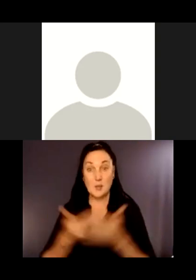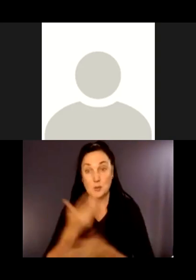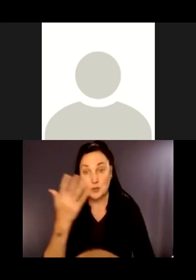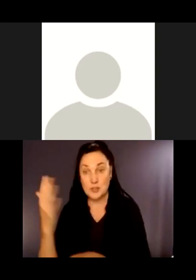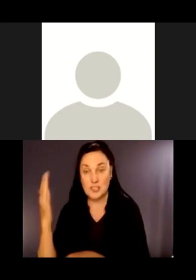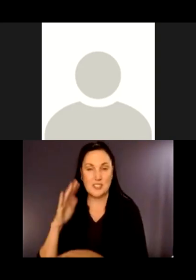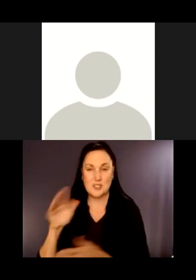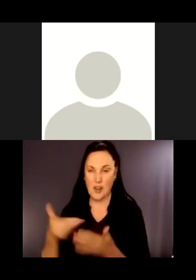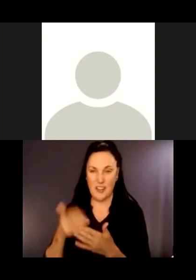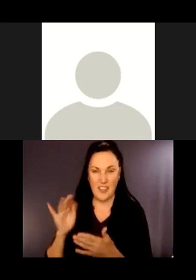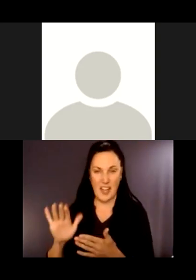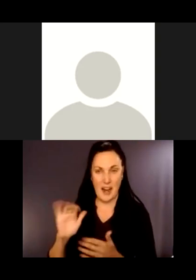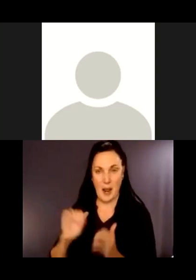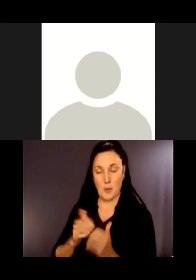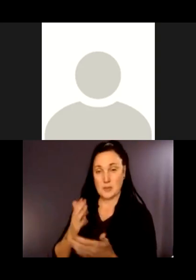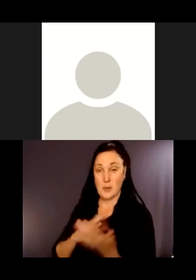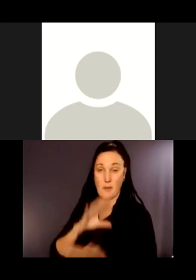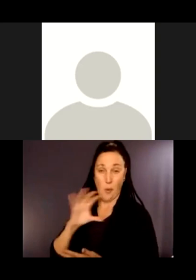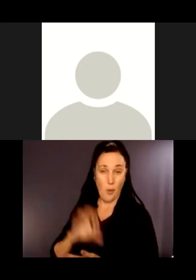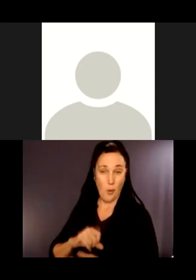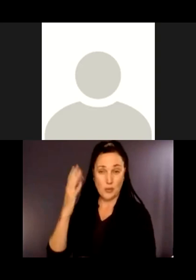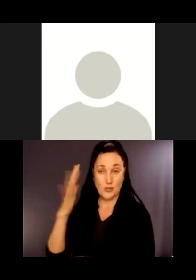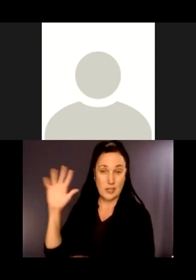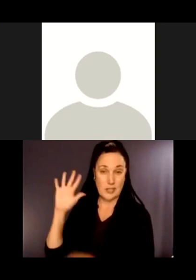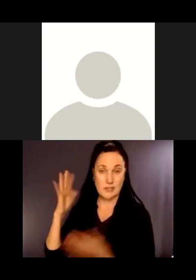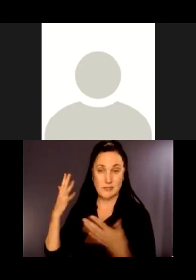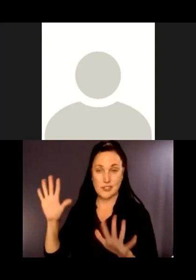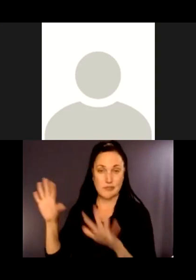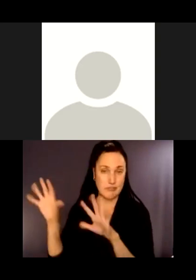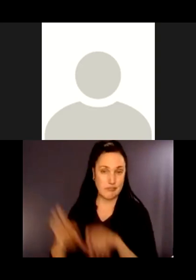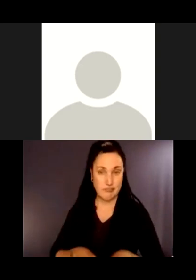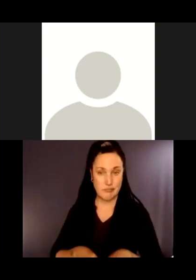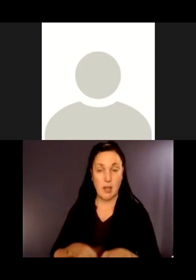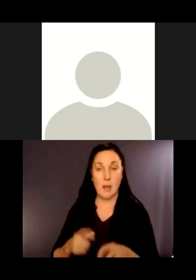growth is missing and there's a lot of new growth there.